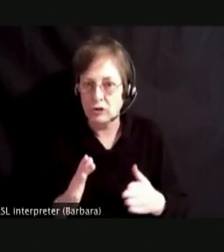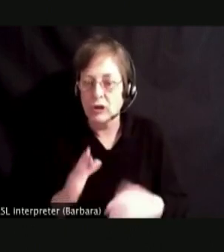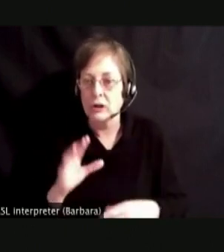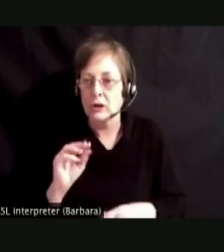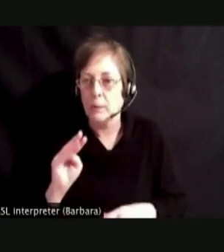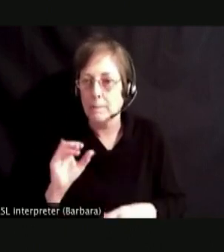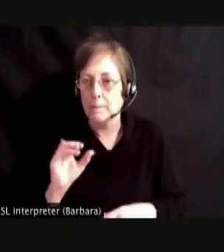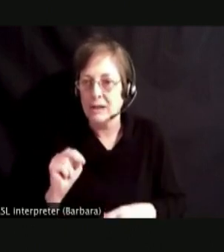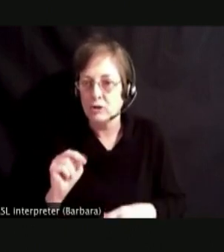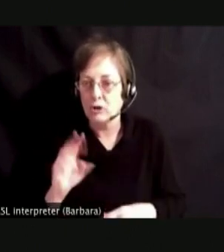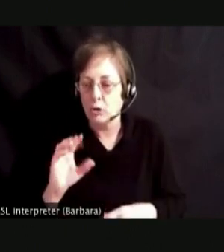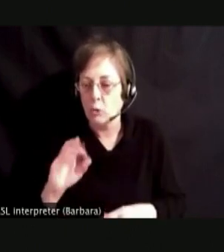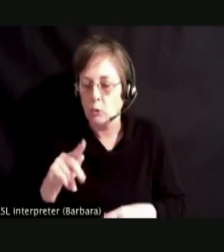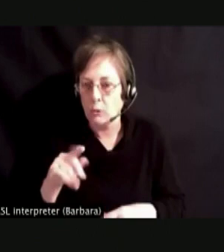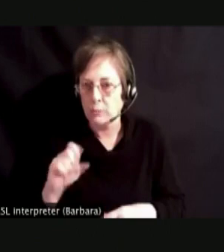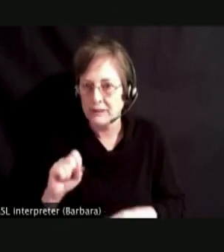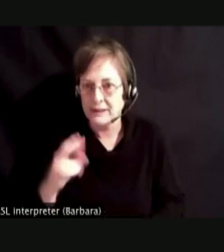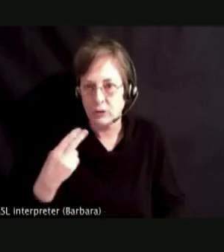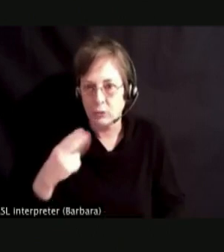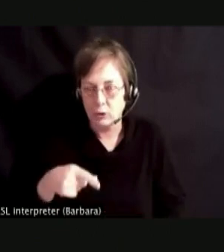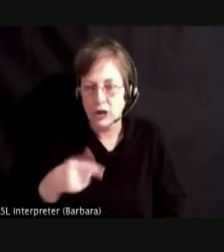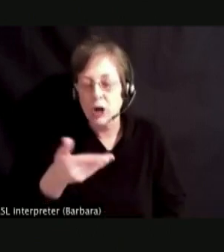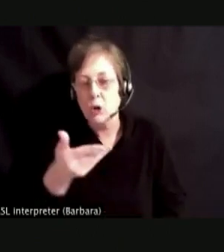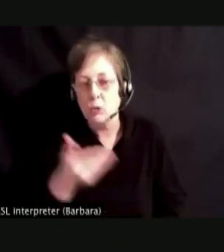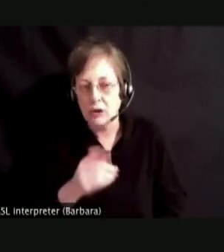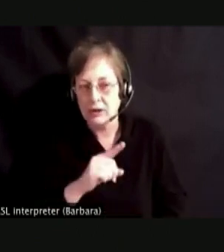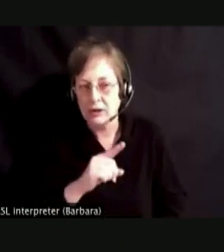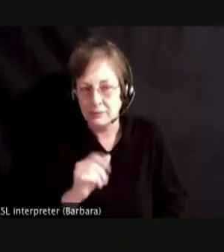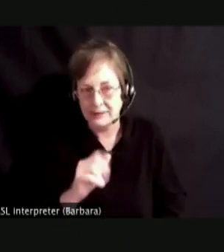CORPS HEADQUARTERS. WELCOME.